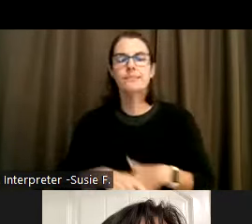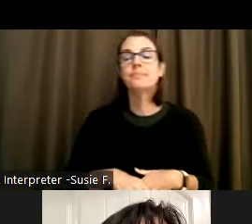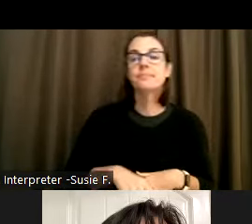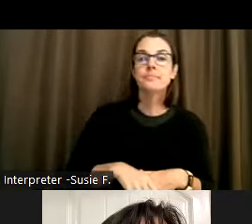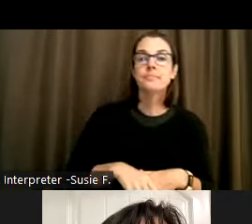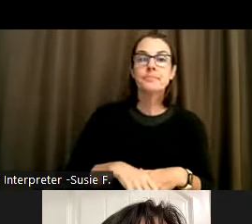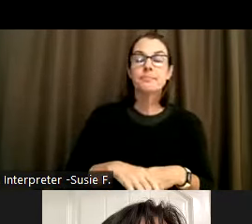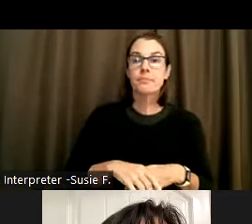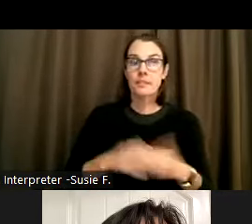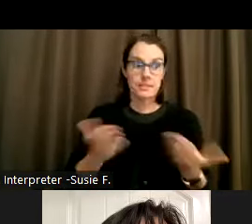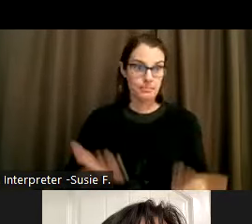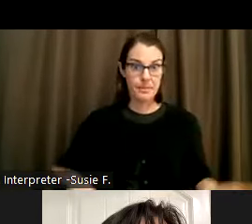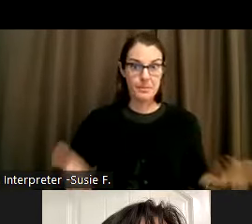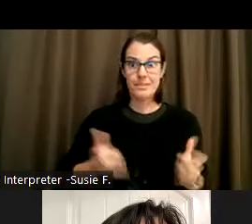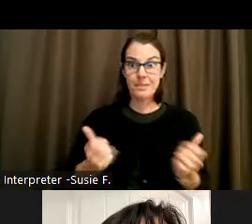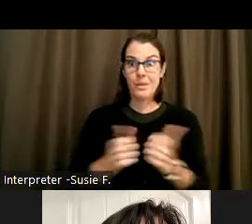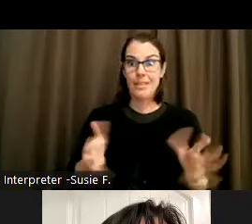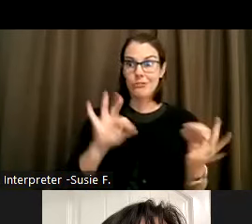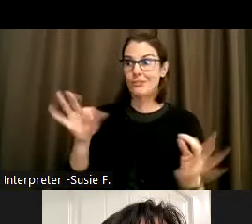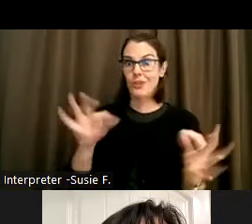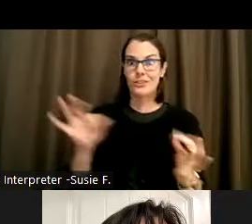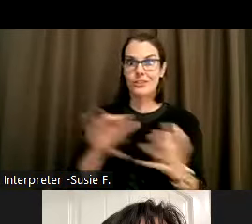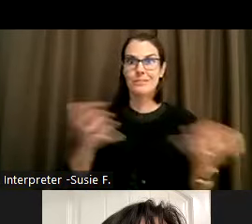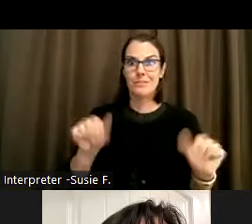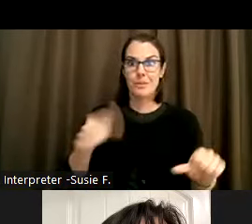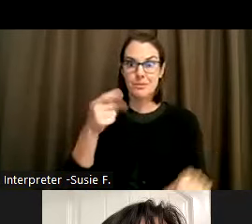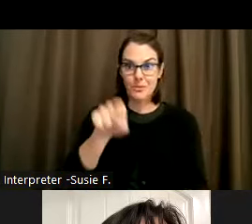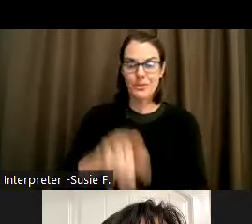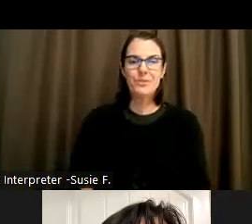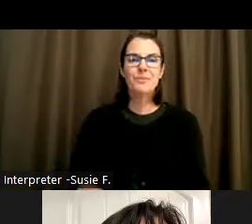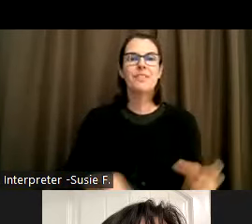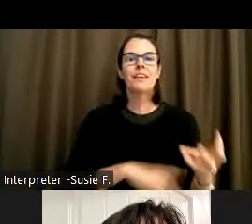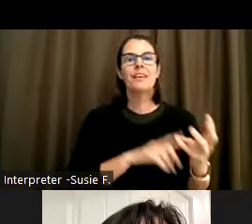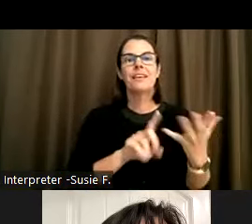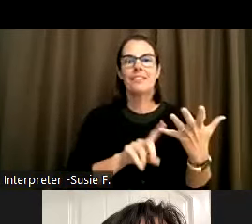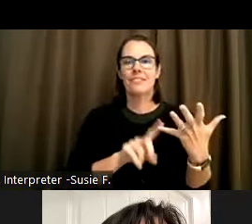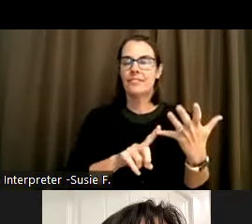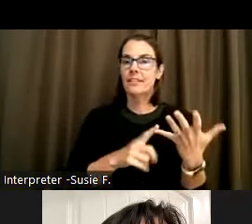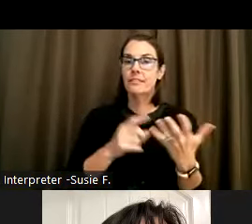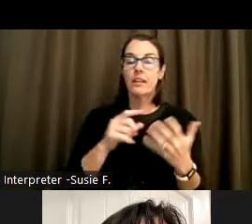as much as is possible for you, and please be respectful in the chat. The chat is not a place to argue,